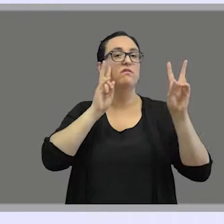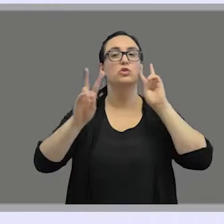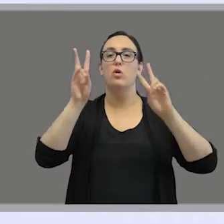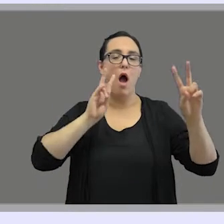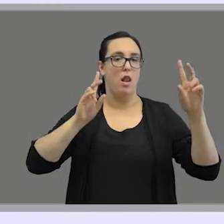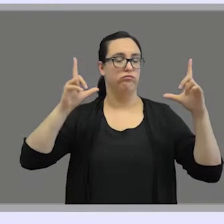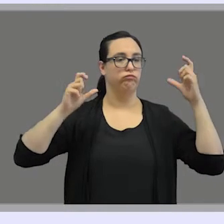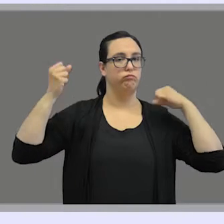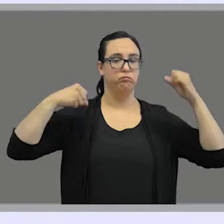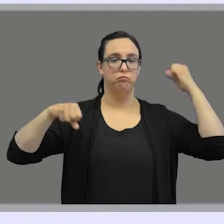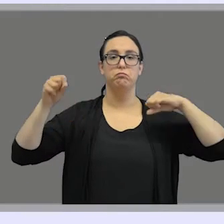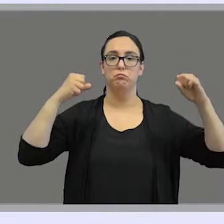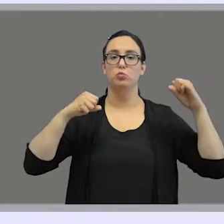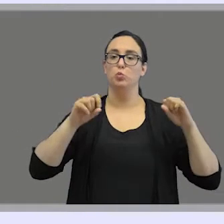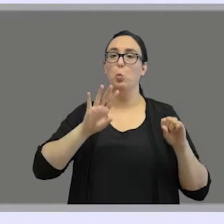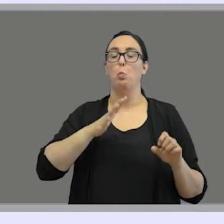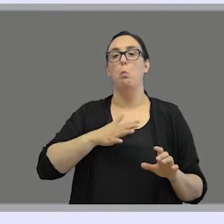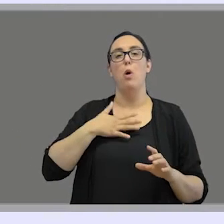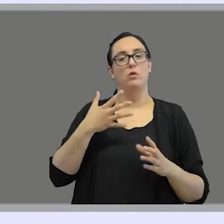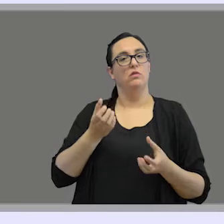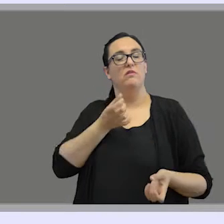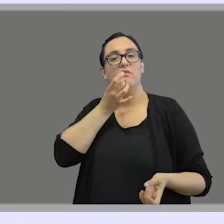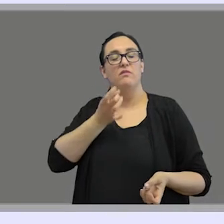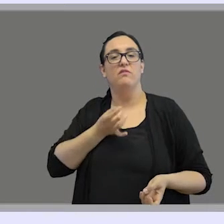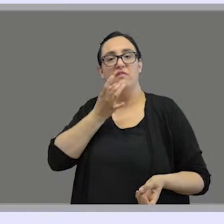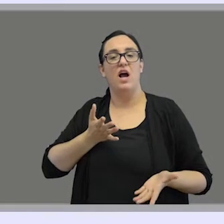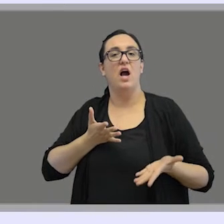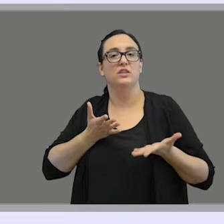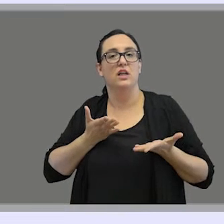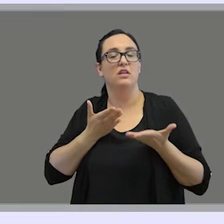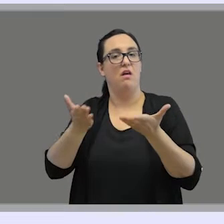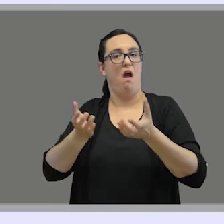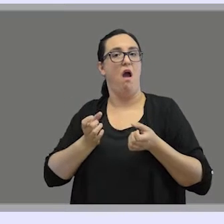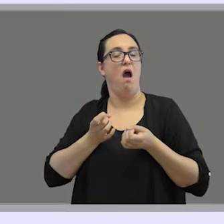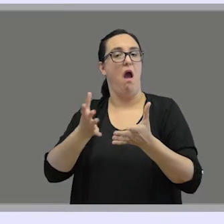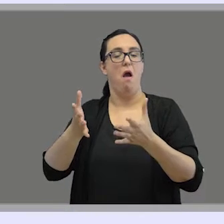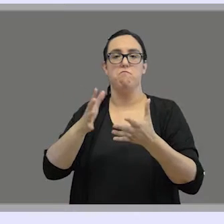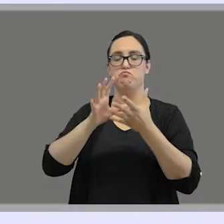may help the signers communicative skills when they face deaf users